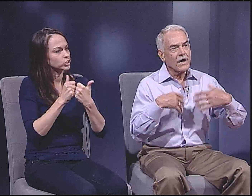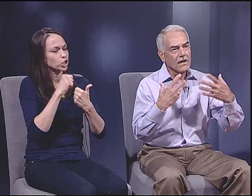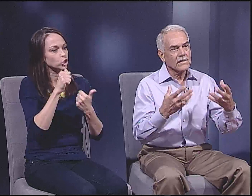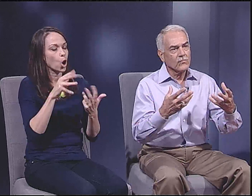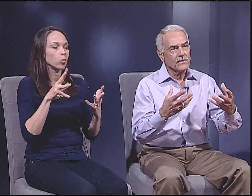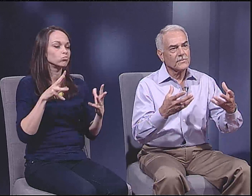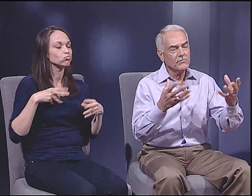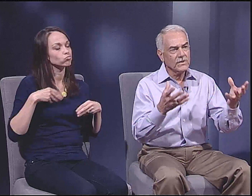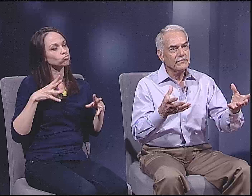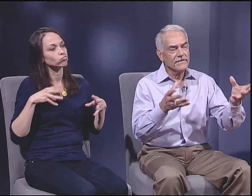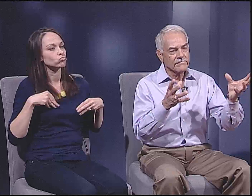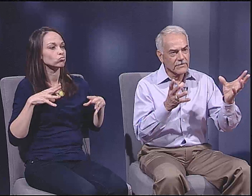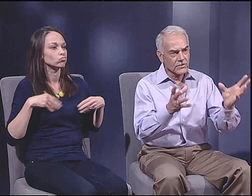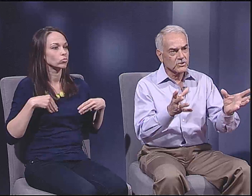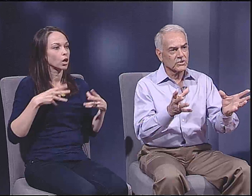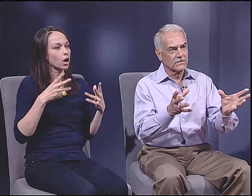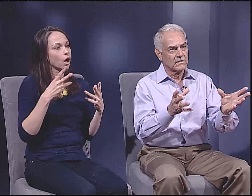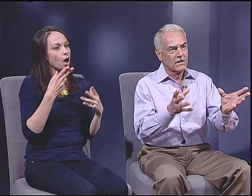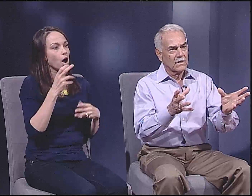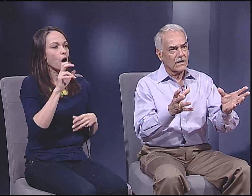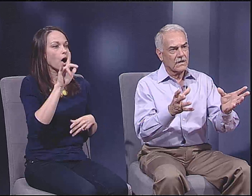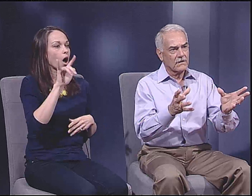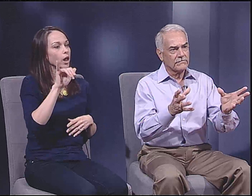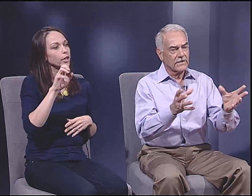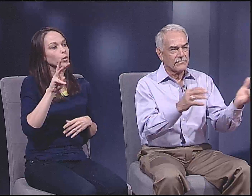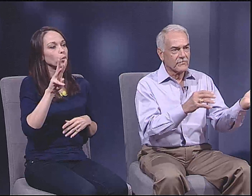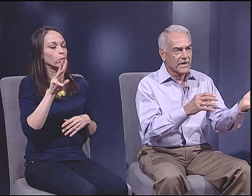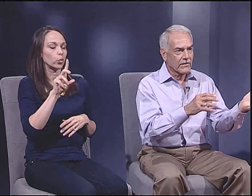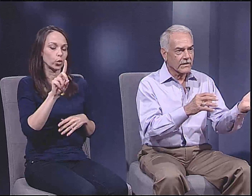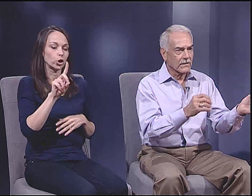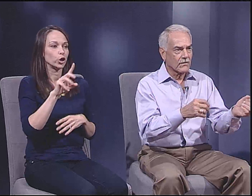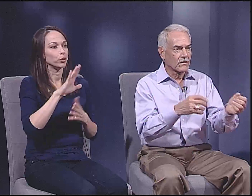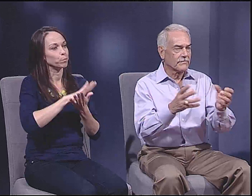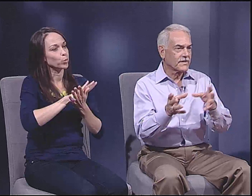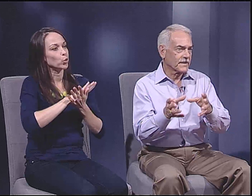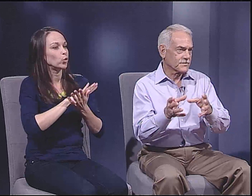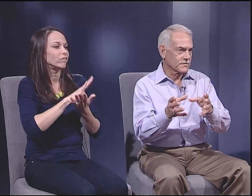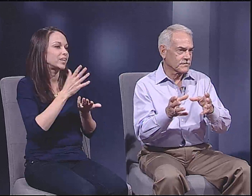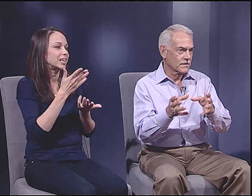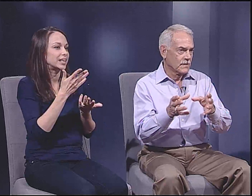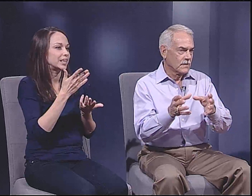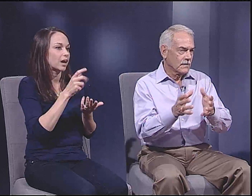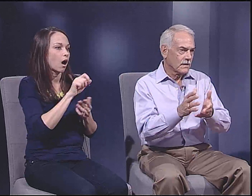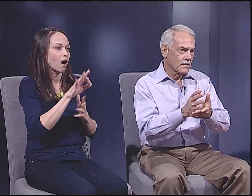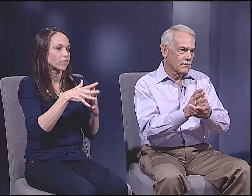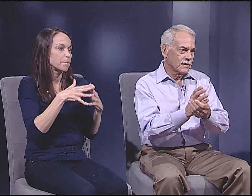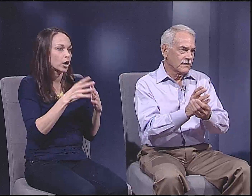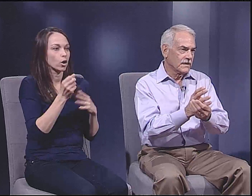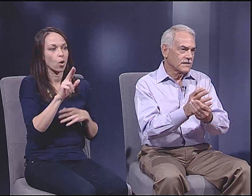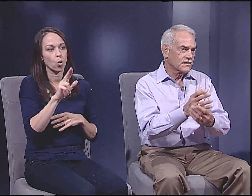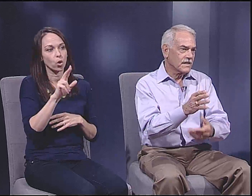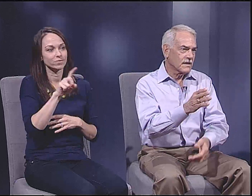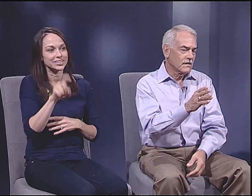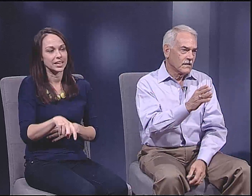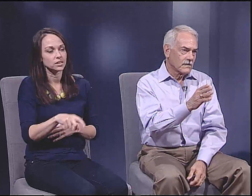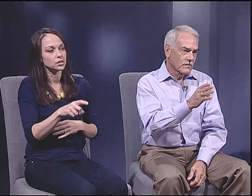Don't simply accept the Hollywood movie version of America or of Texas.